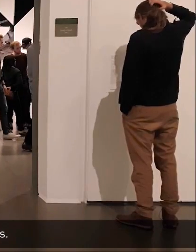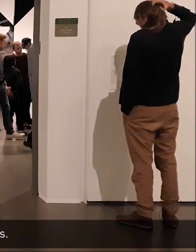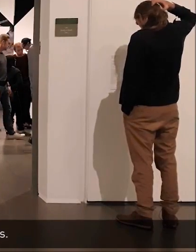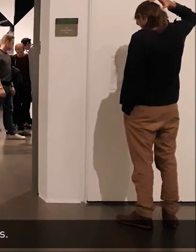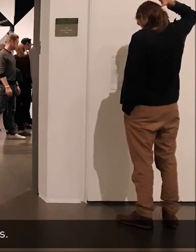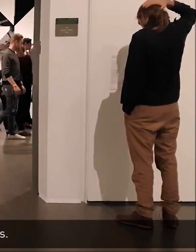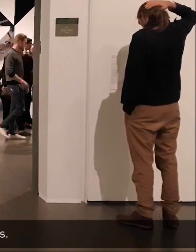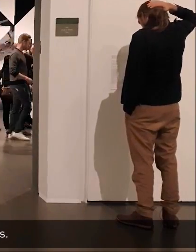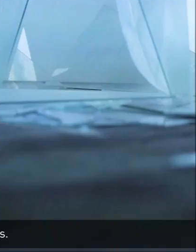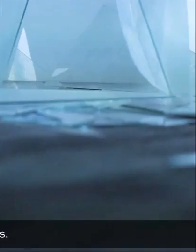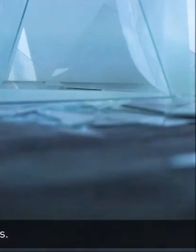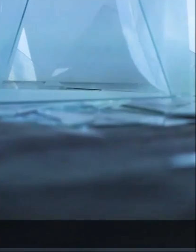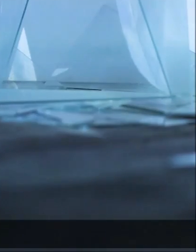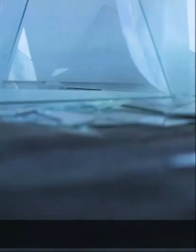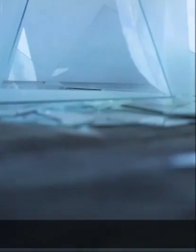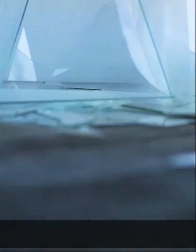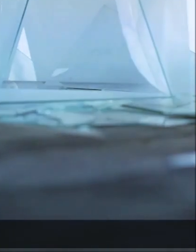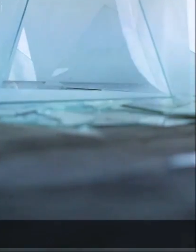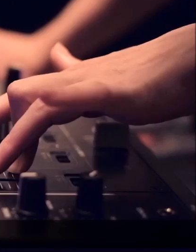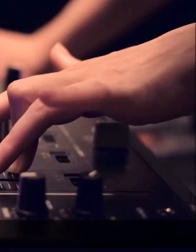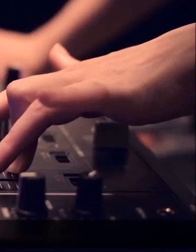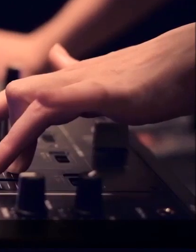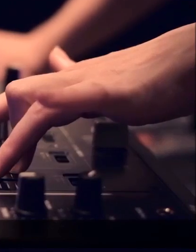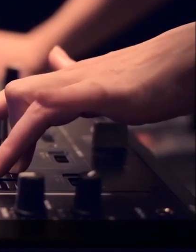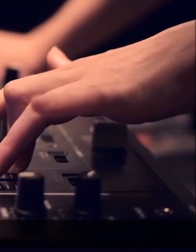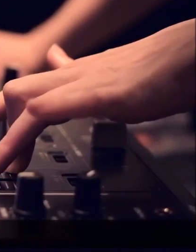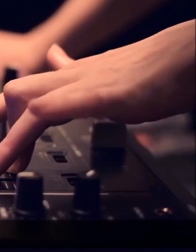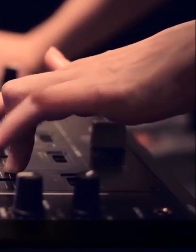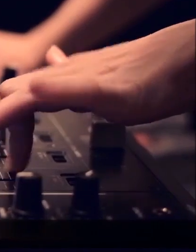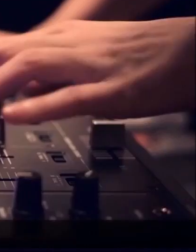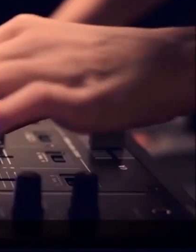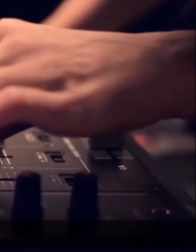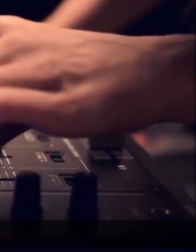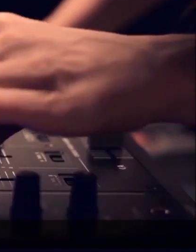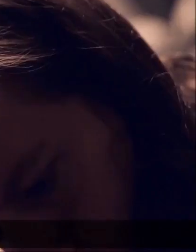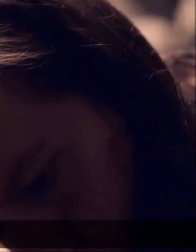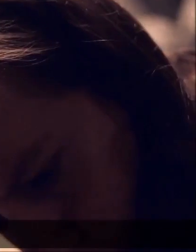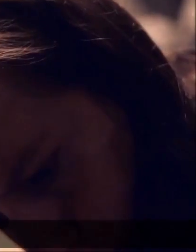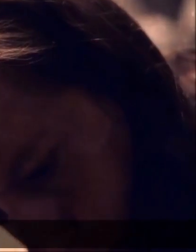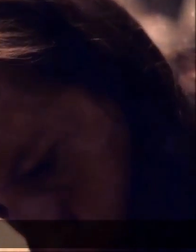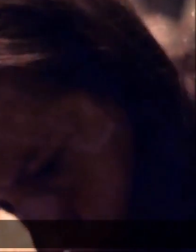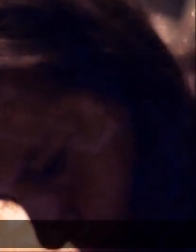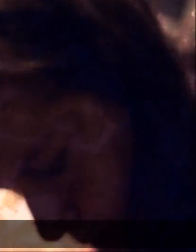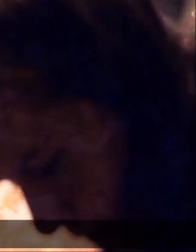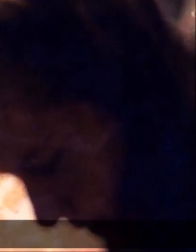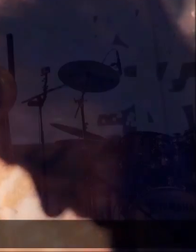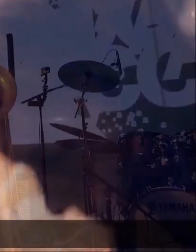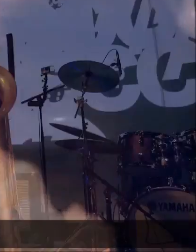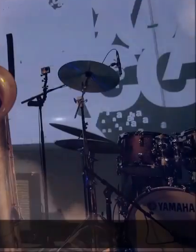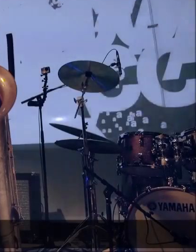to a renaissance of the arts. We don't take this responsibility lightly.